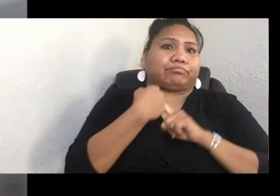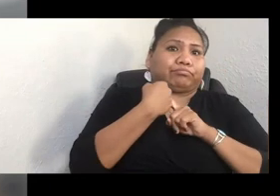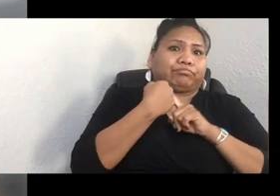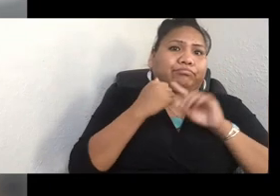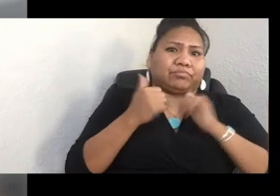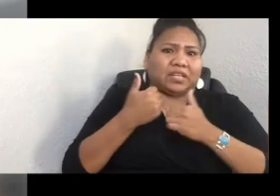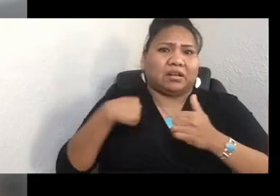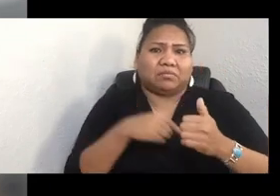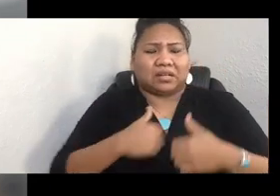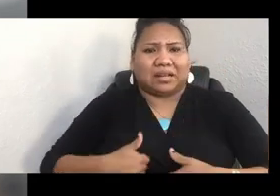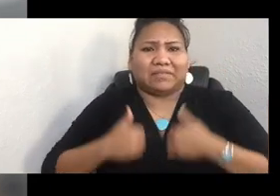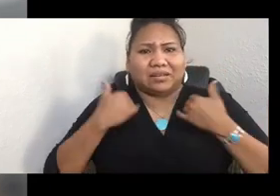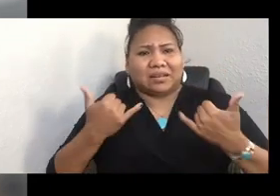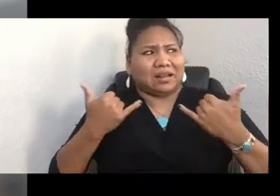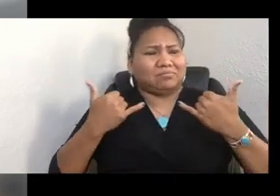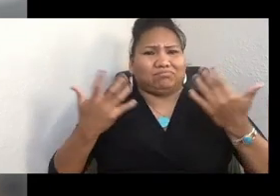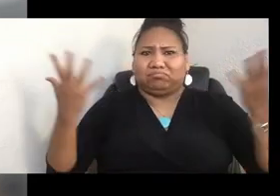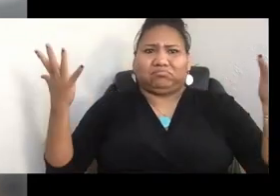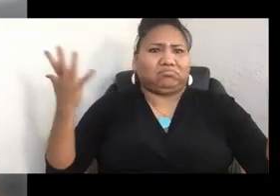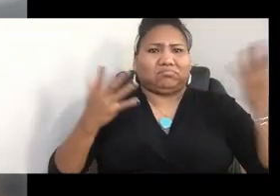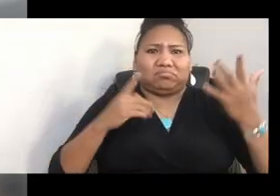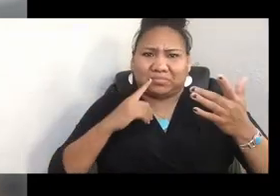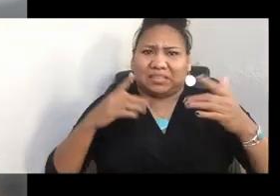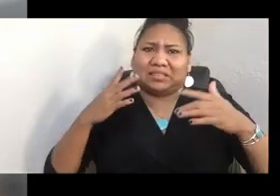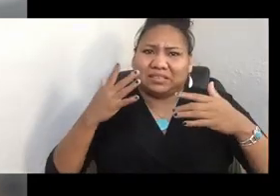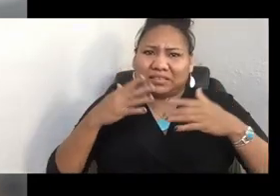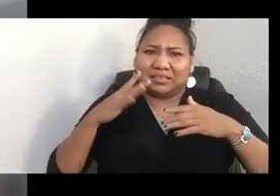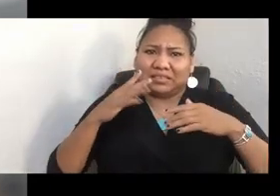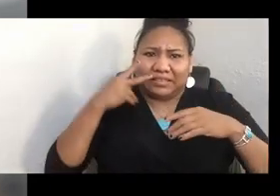have to reevaluate the way that we are defining our identities.